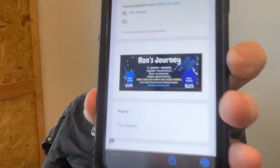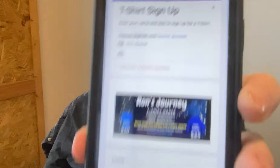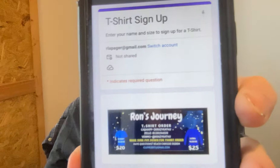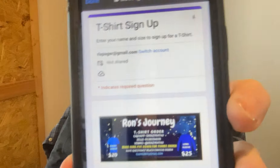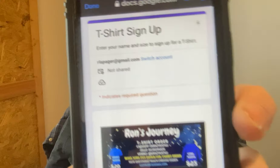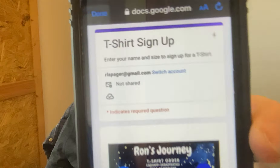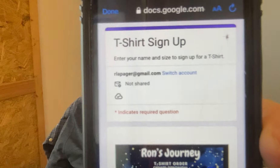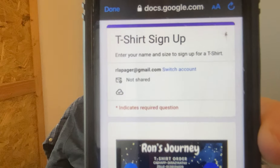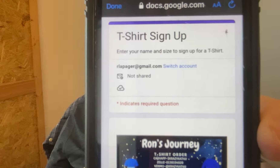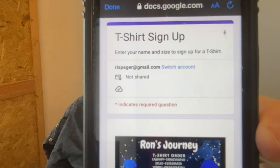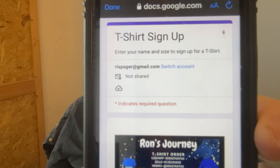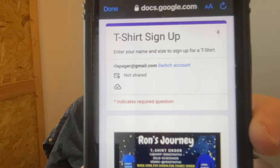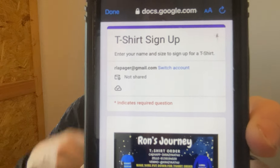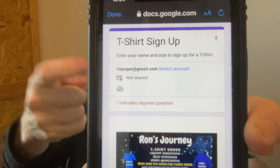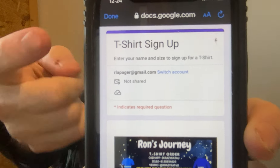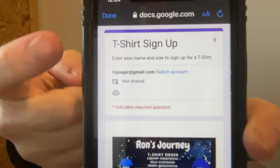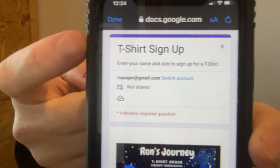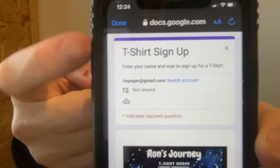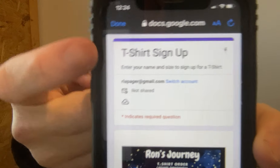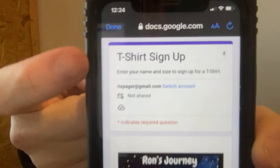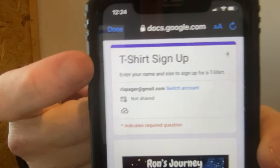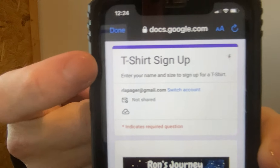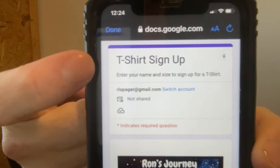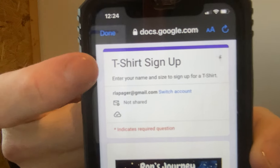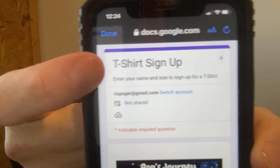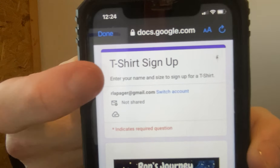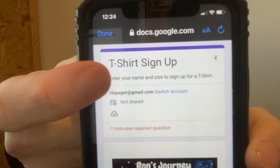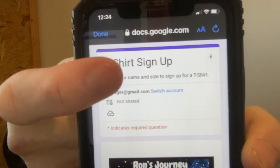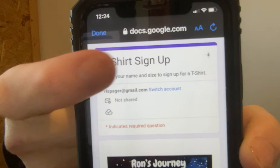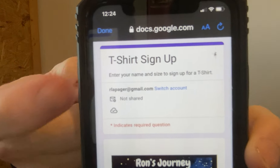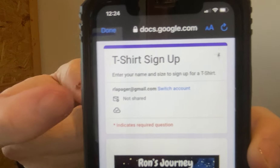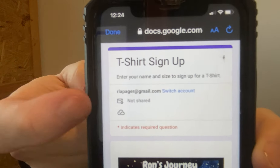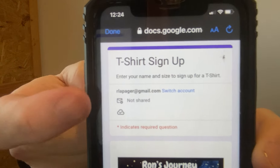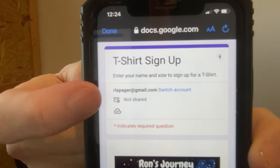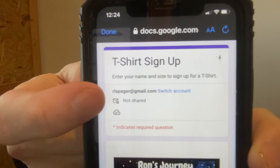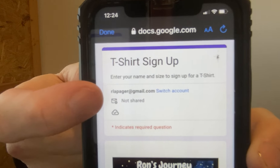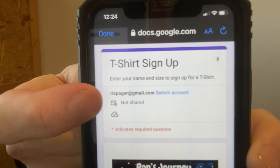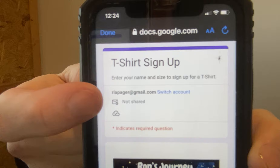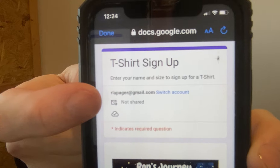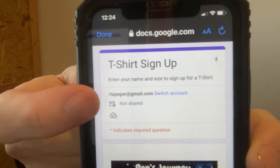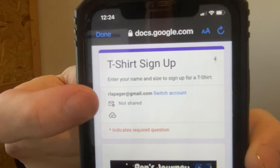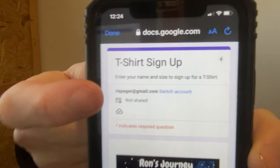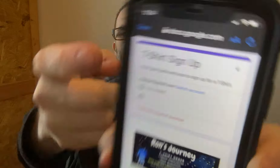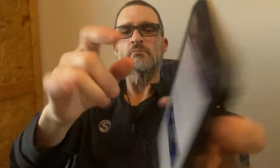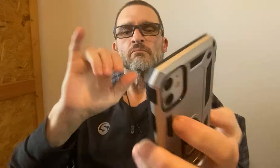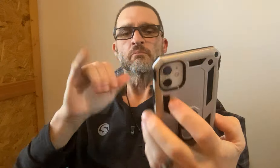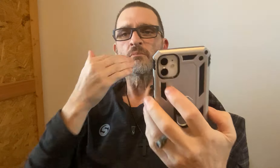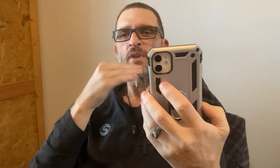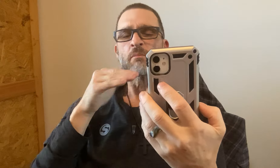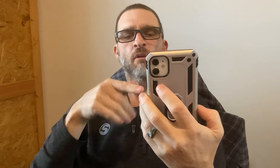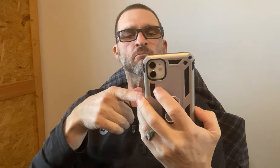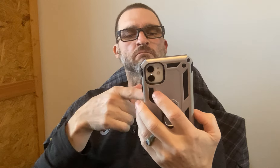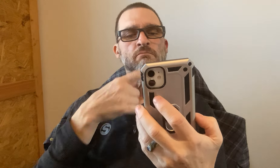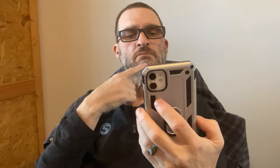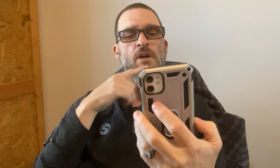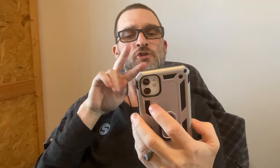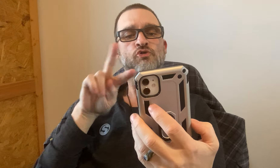It looks like this. Thats the email